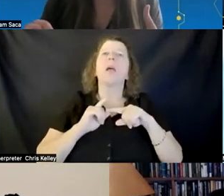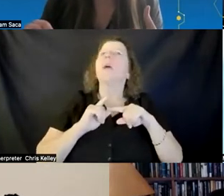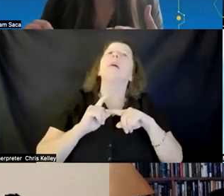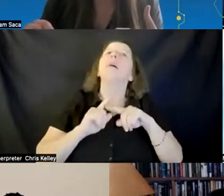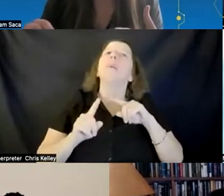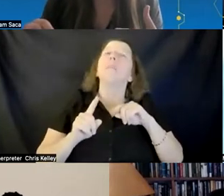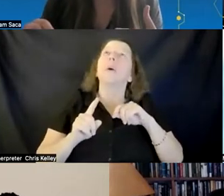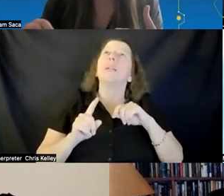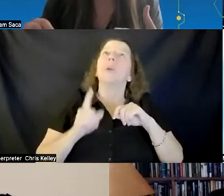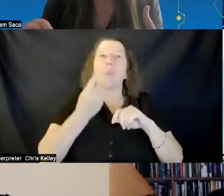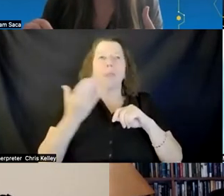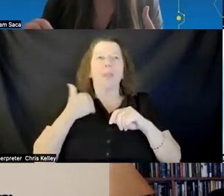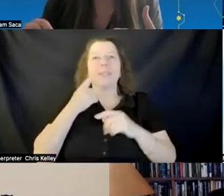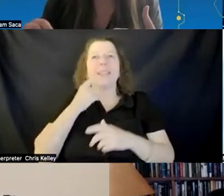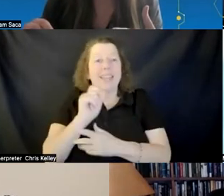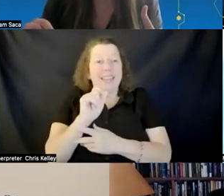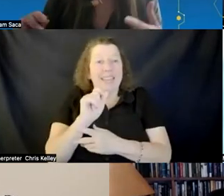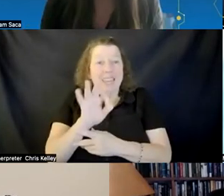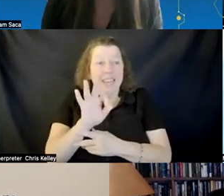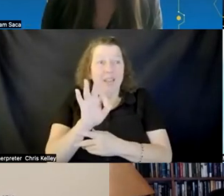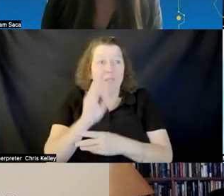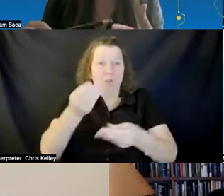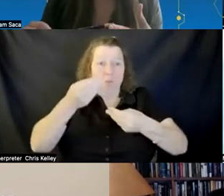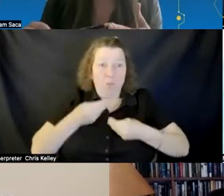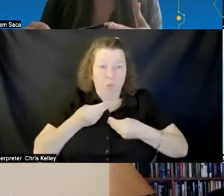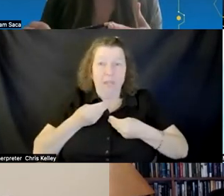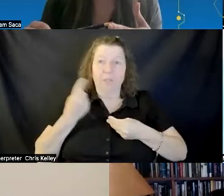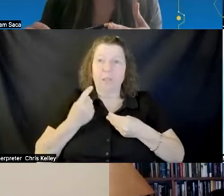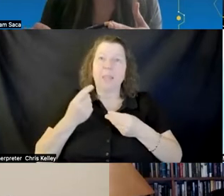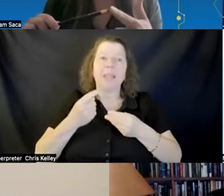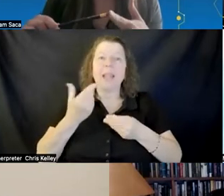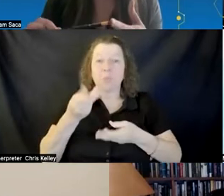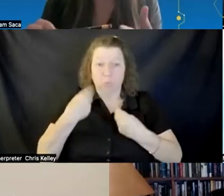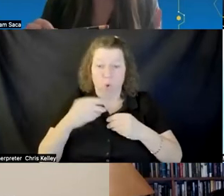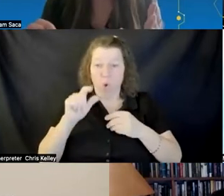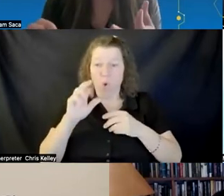in your mooc so that we have the option to skip it um you don't want to do it you don't find